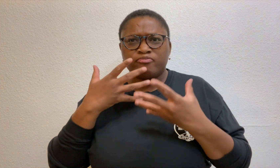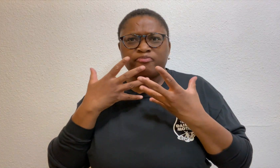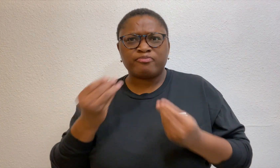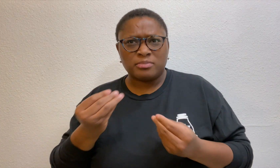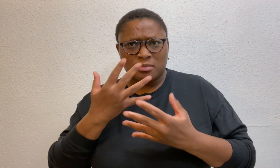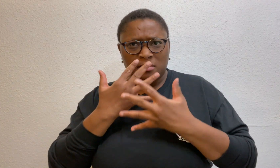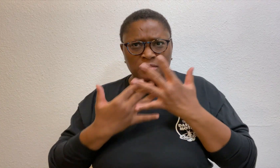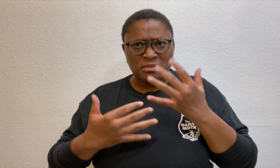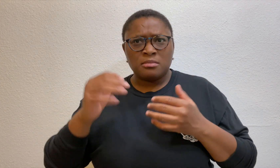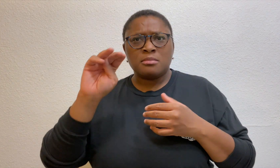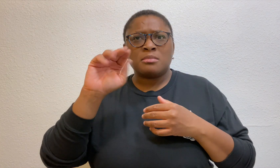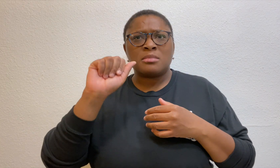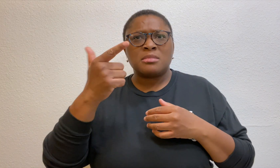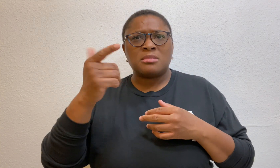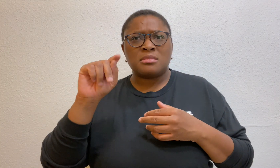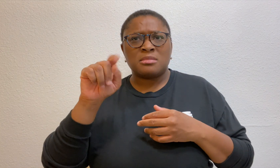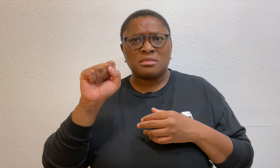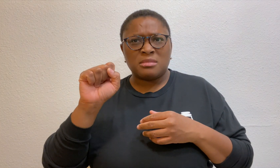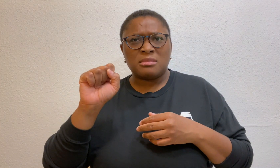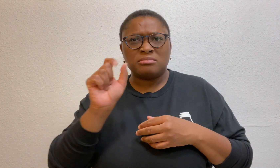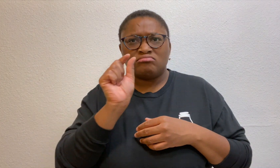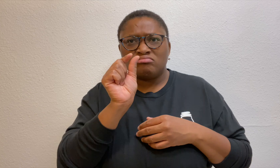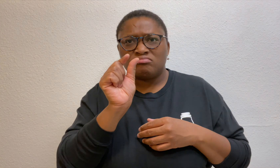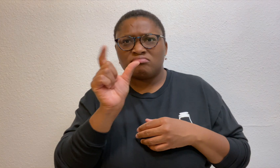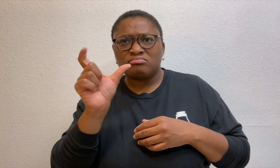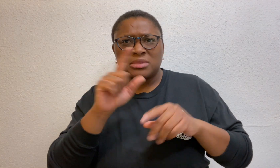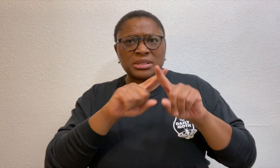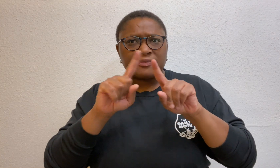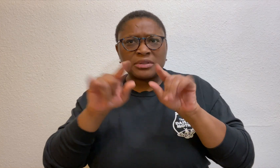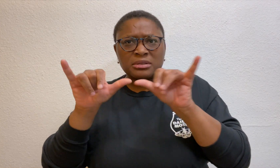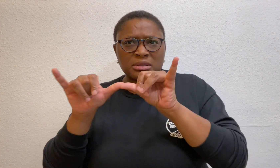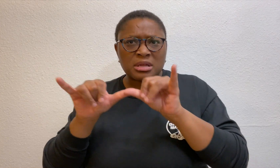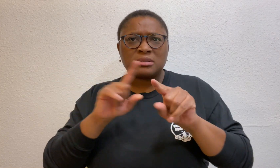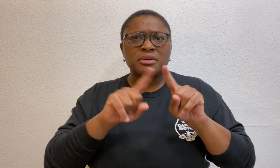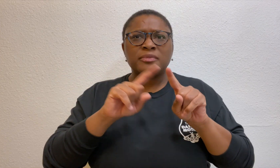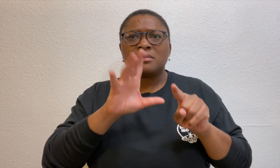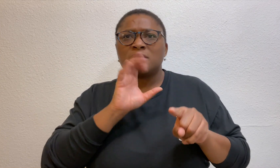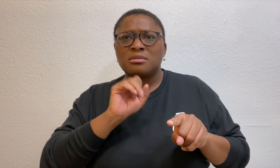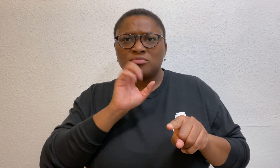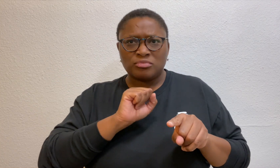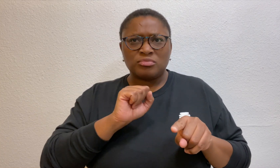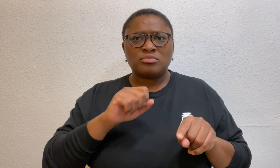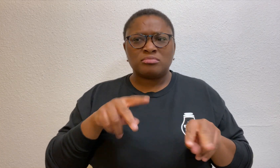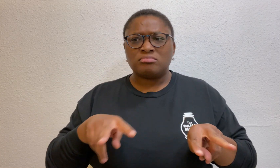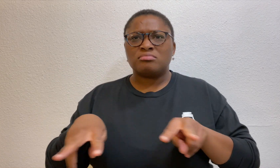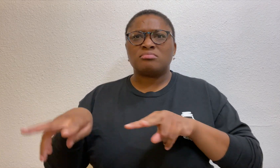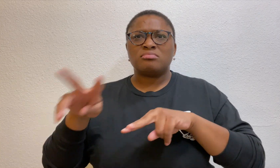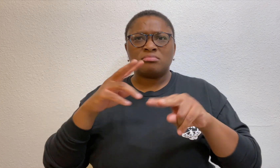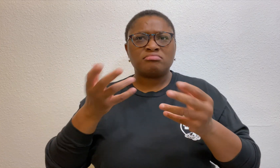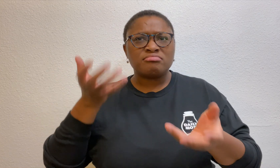the mat was soaked with blood and there were maggots of various sizes and ages.